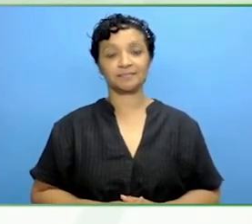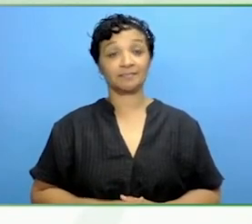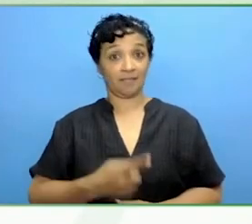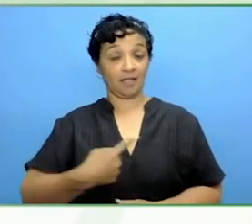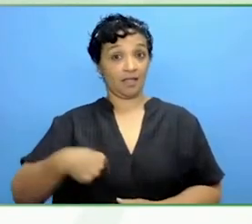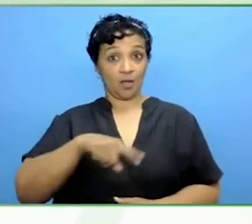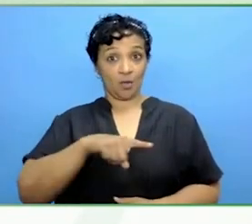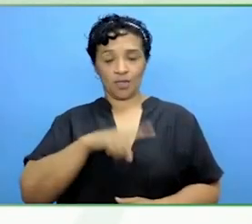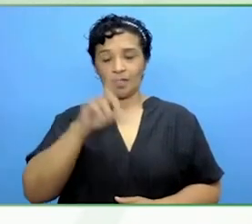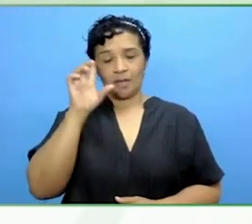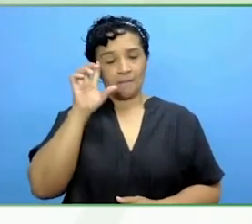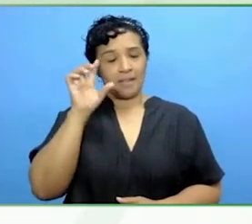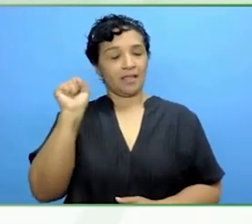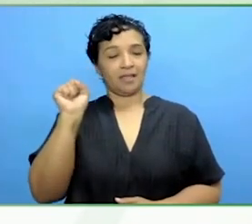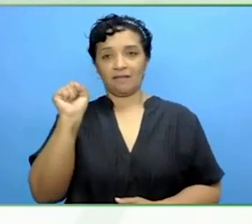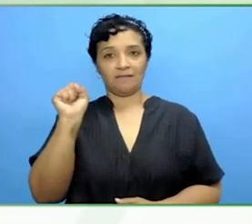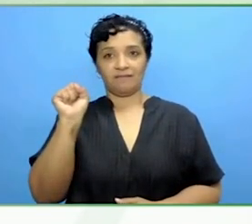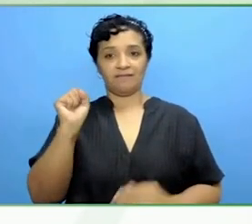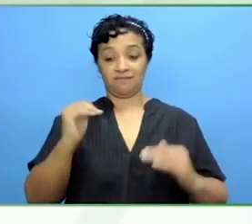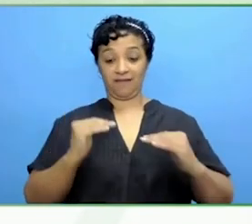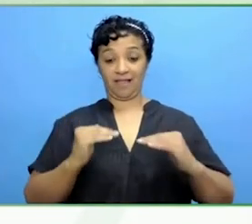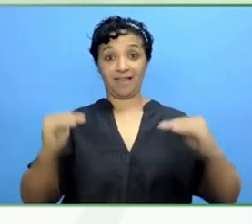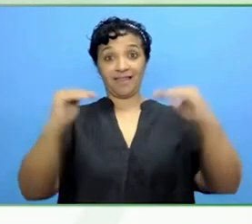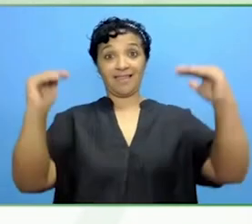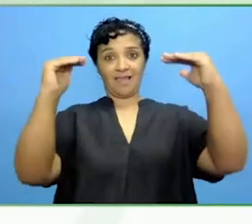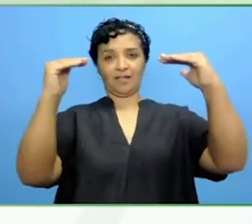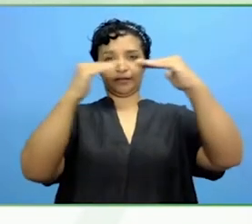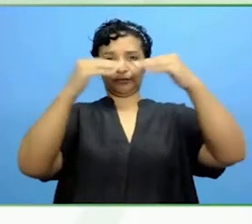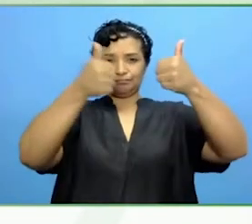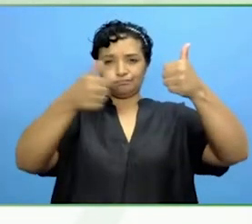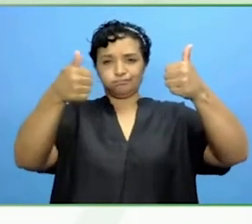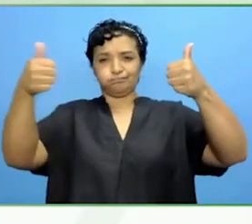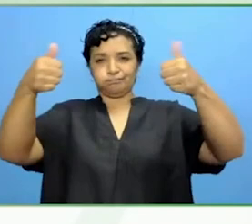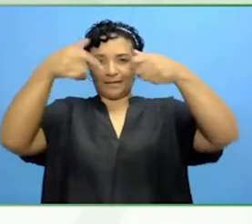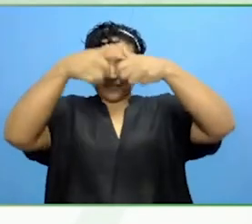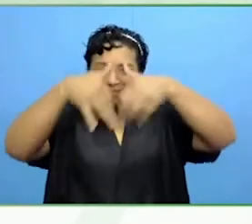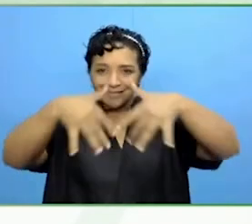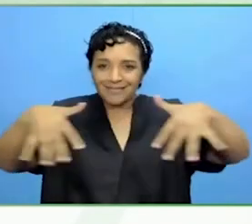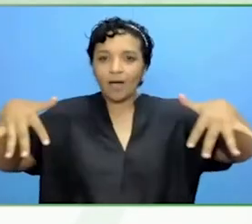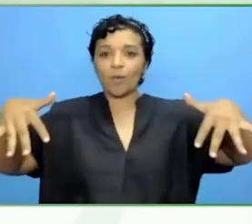from the top down, we passionately believe that we would be a better